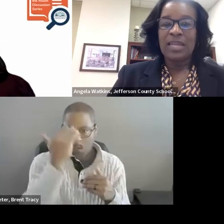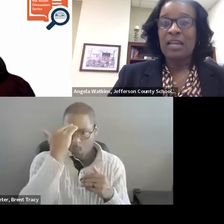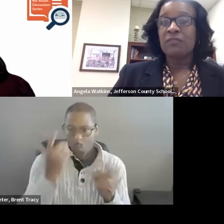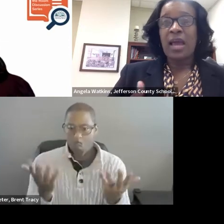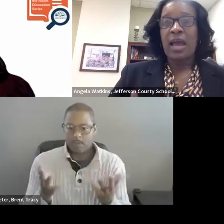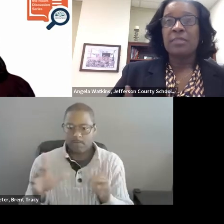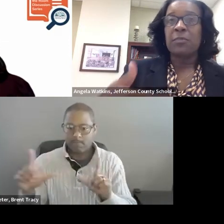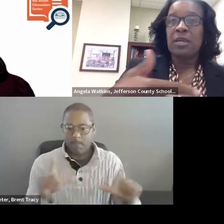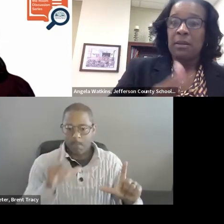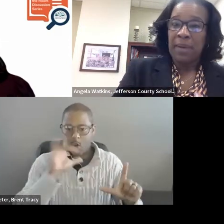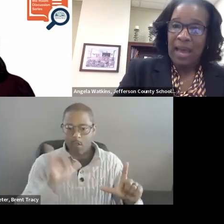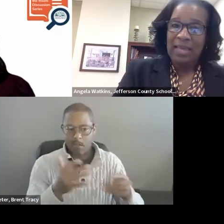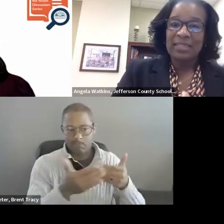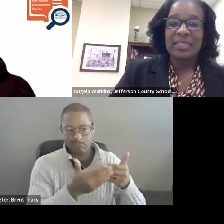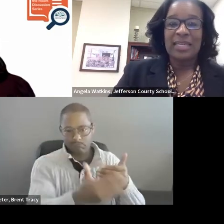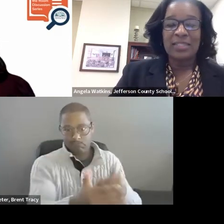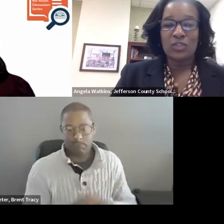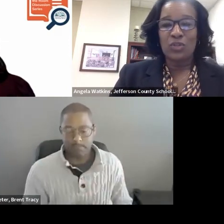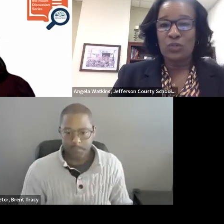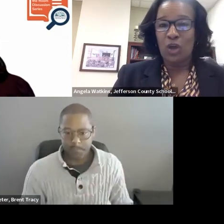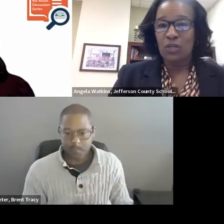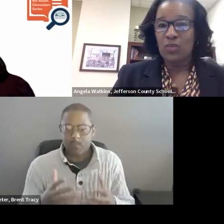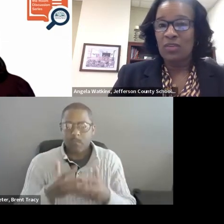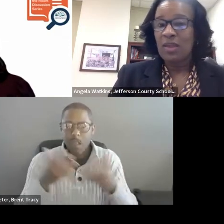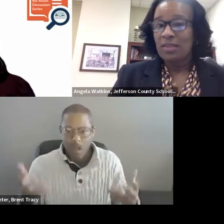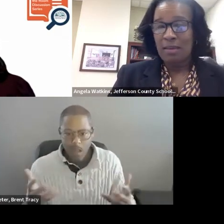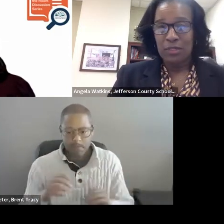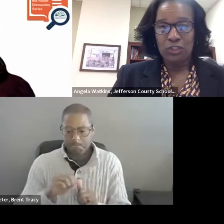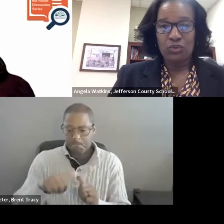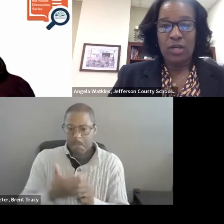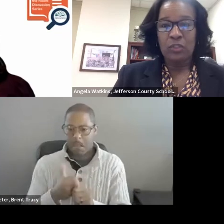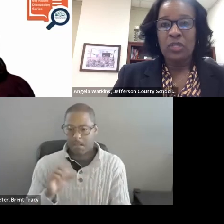A lot of time spent behind the scenes talking with the Administrators.